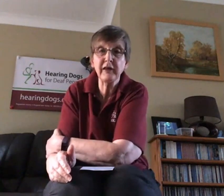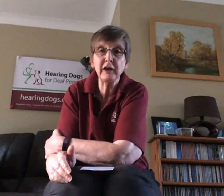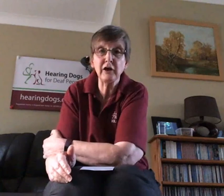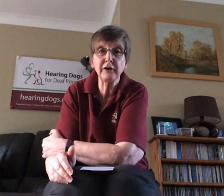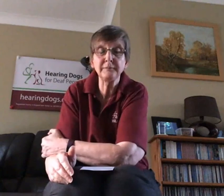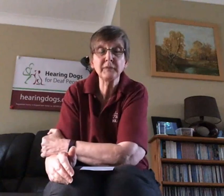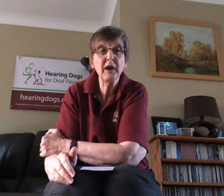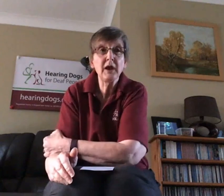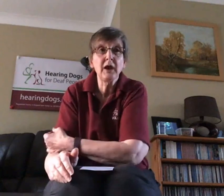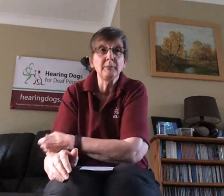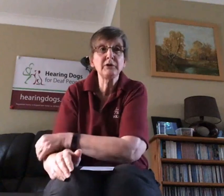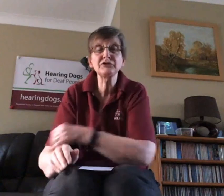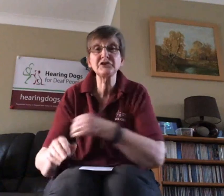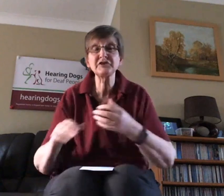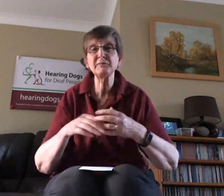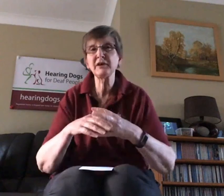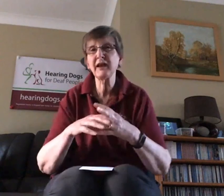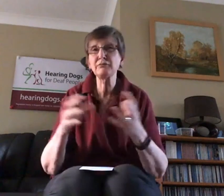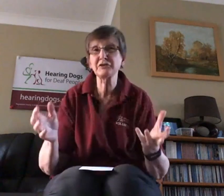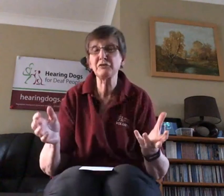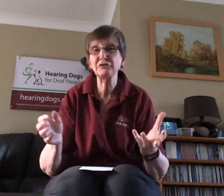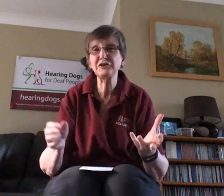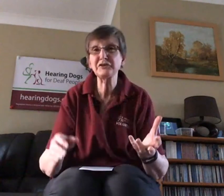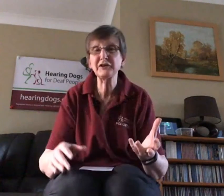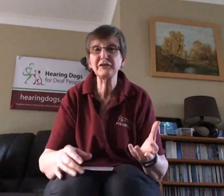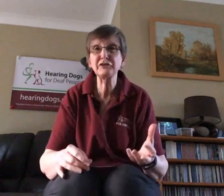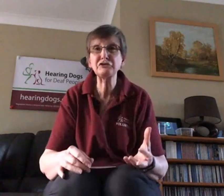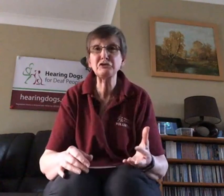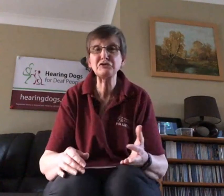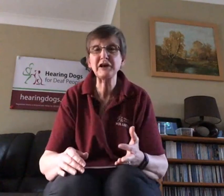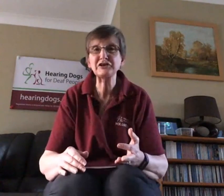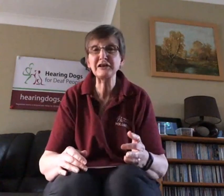learn but of course there's something else of course that the dogs actually give which